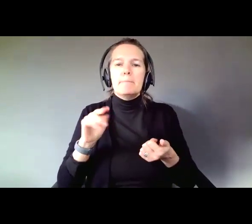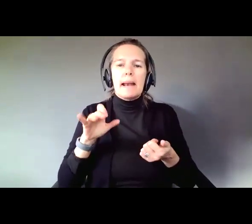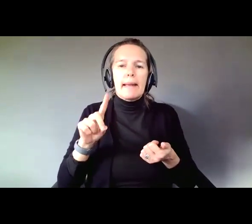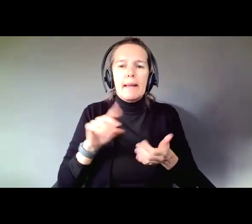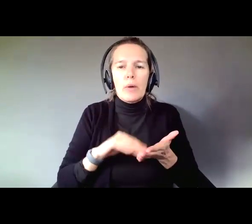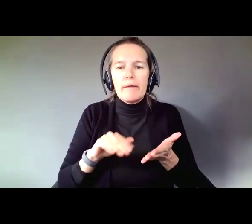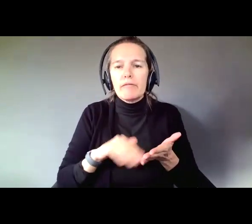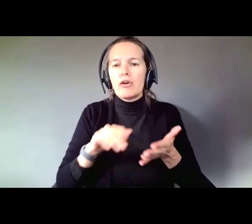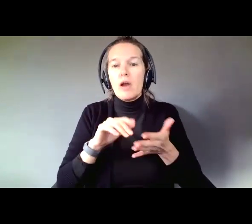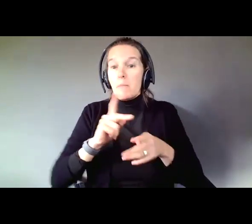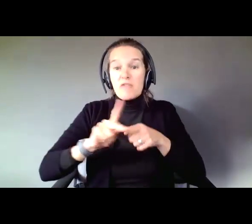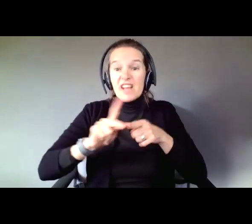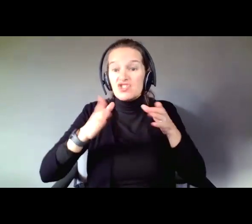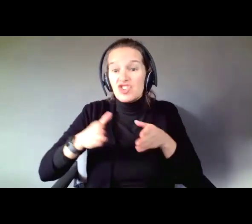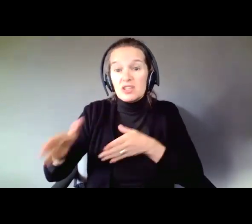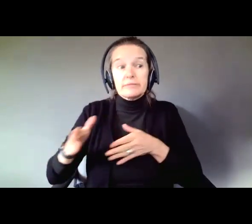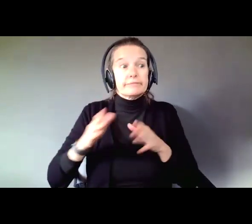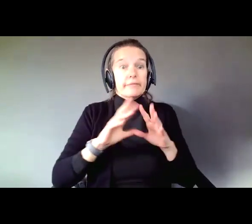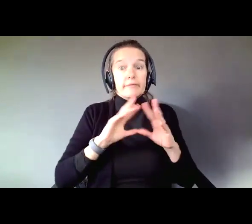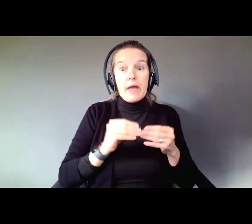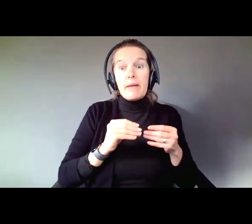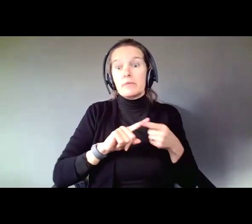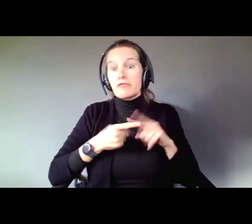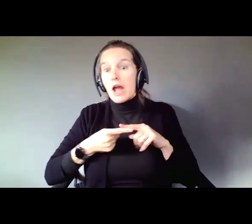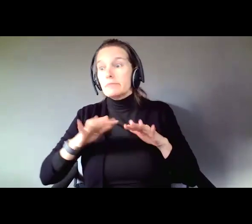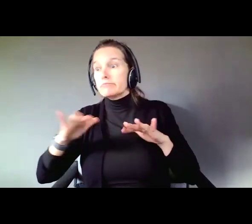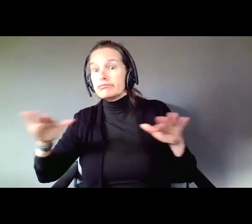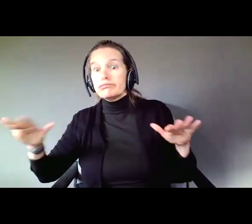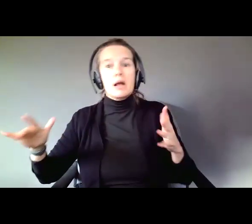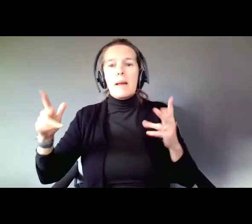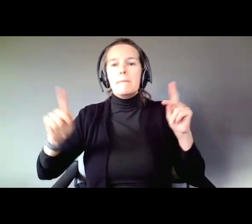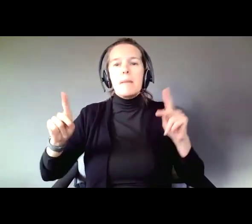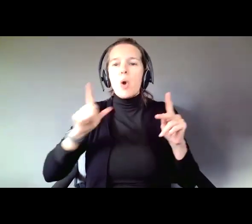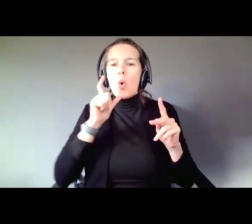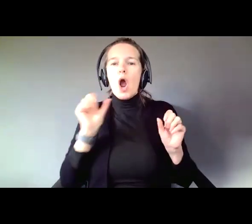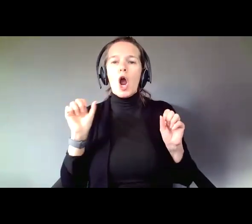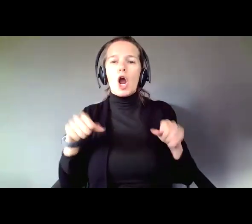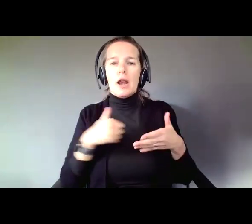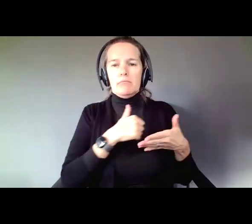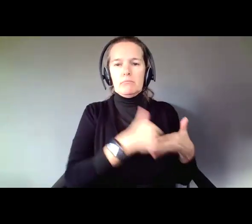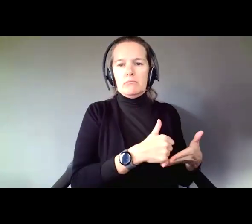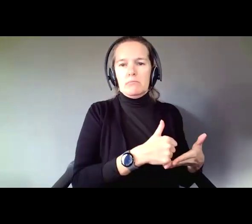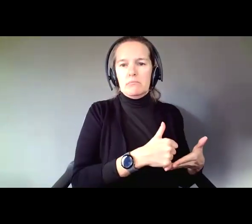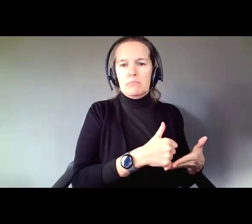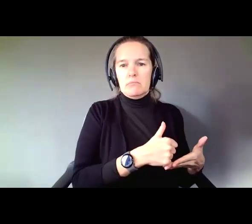Are there family members, friends and others that can help? Who could provide that assistance?